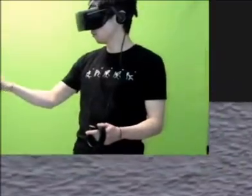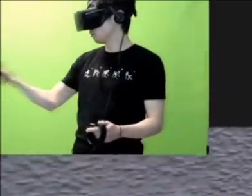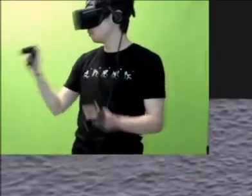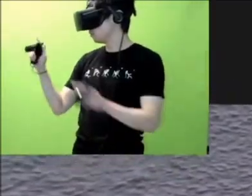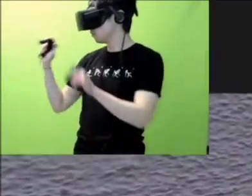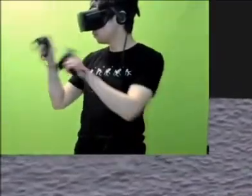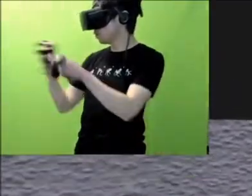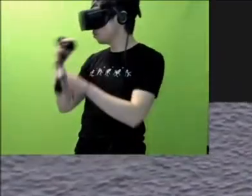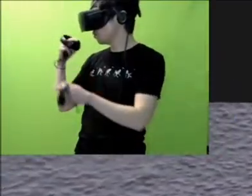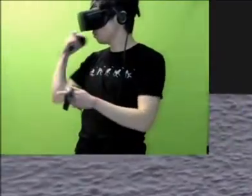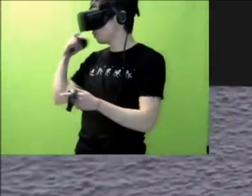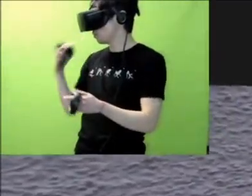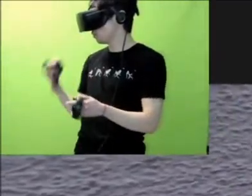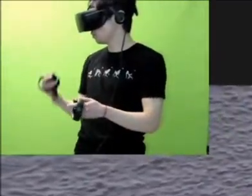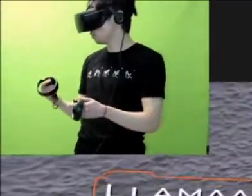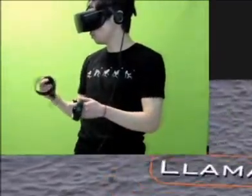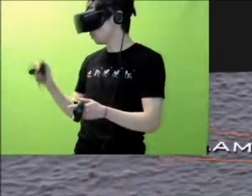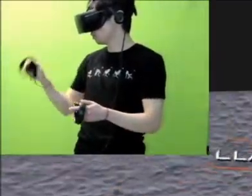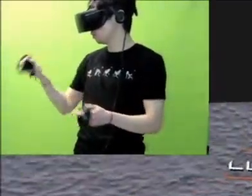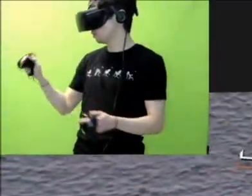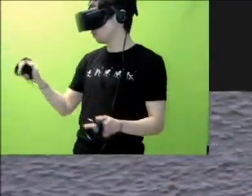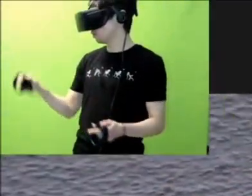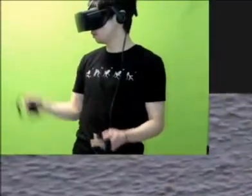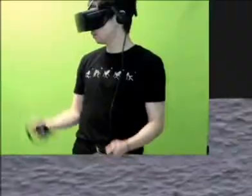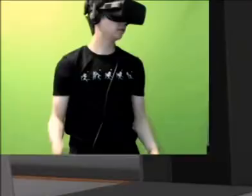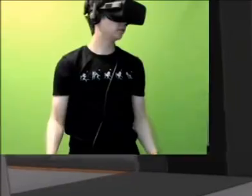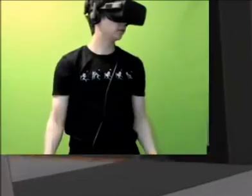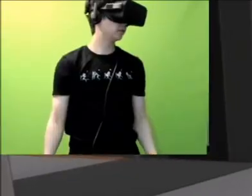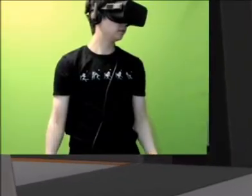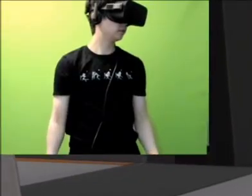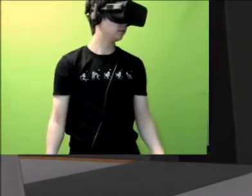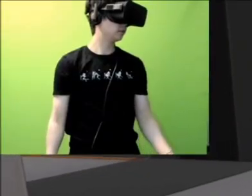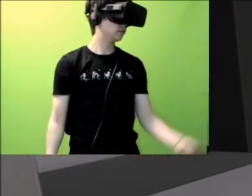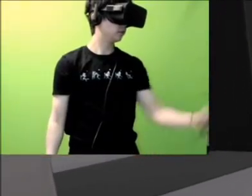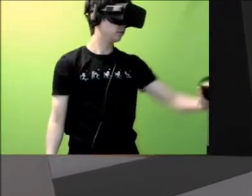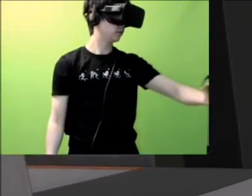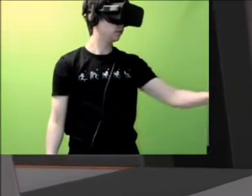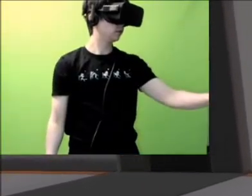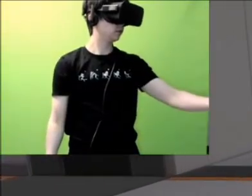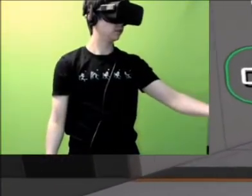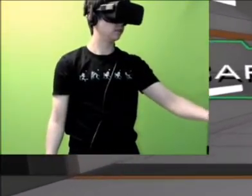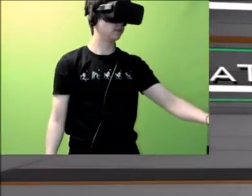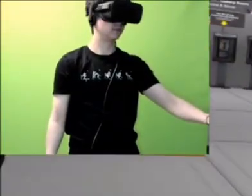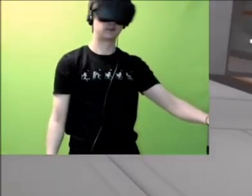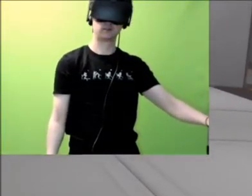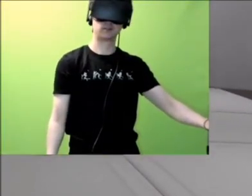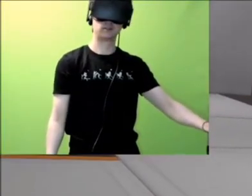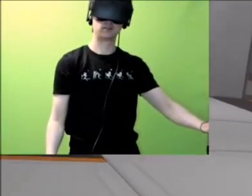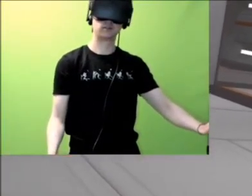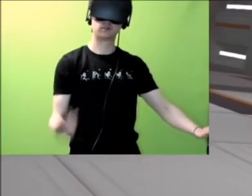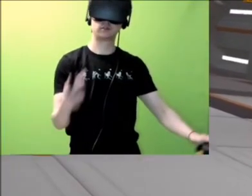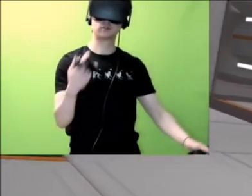We can go home. - It's over Hi